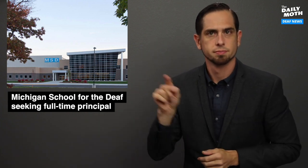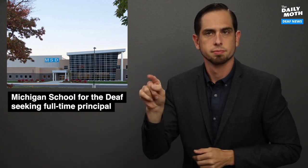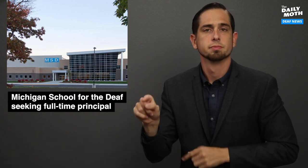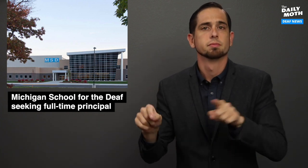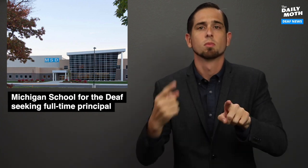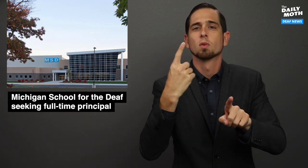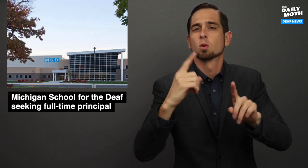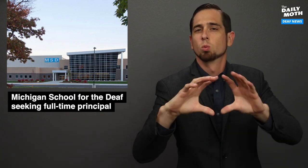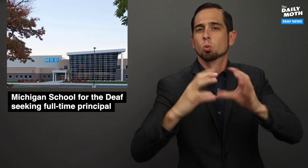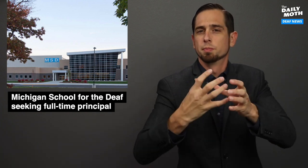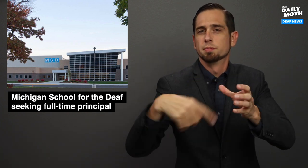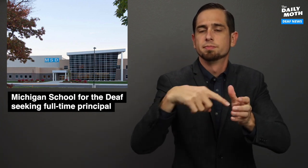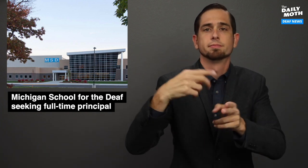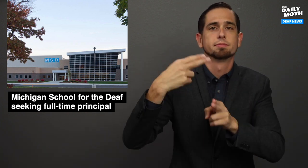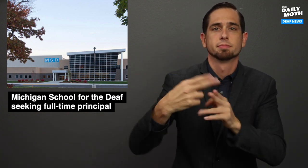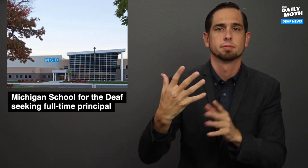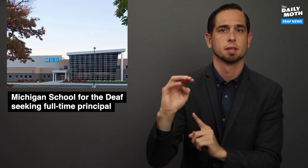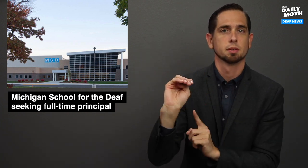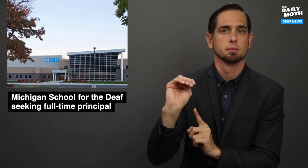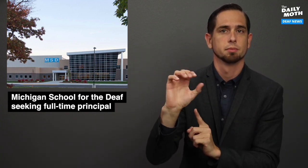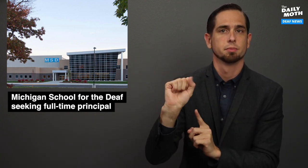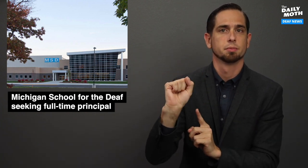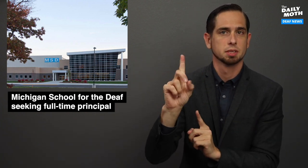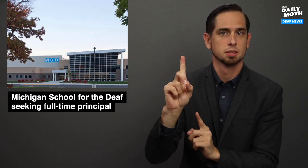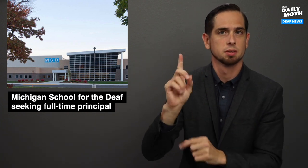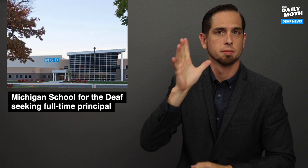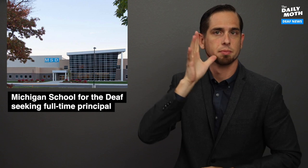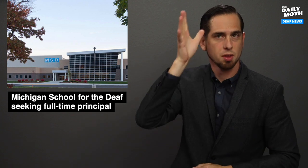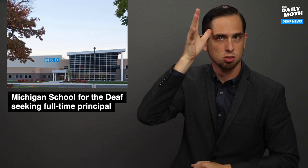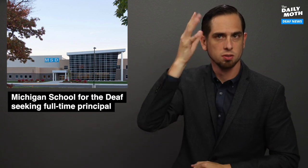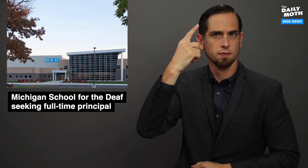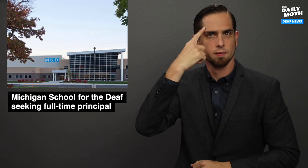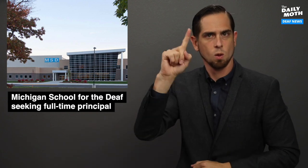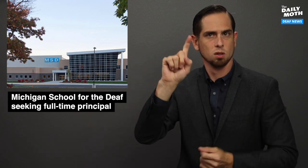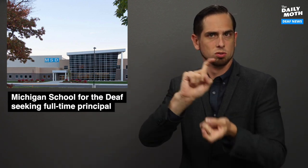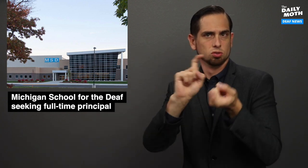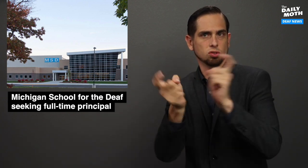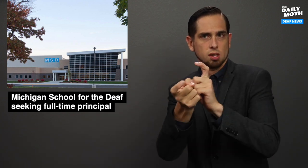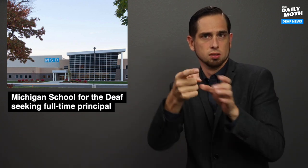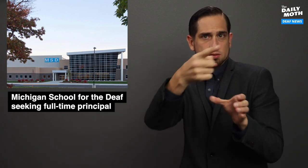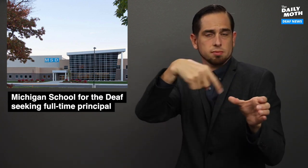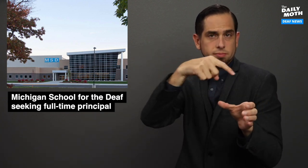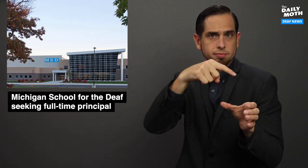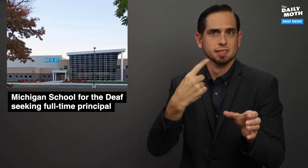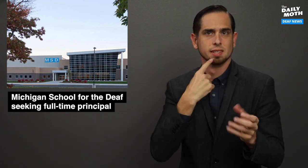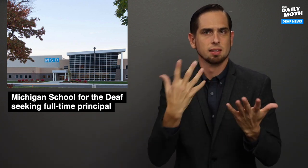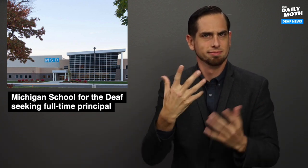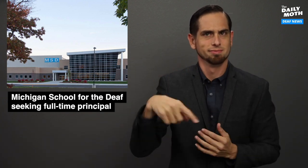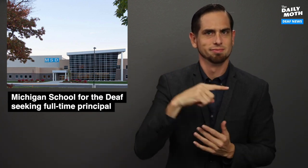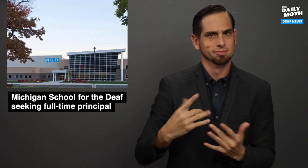A group called "MSD Parents for Change" said they are